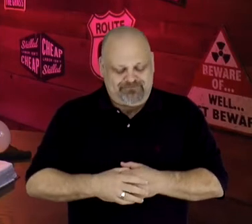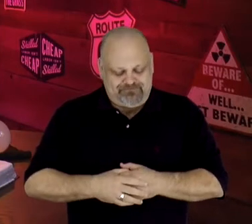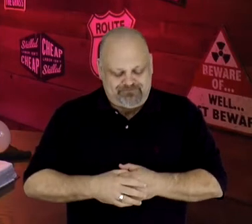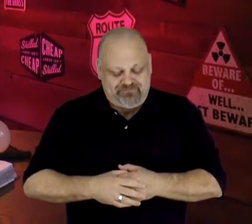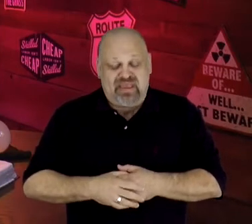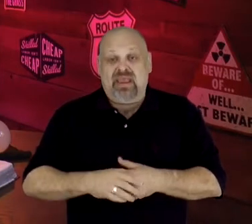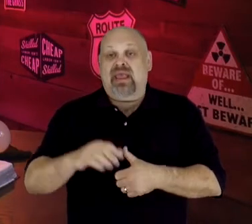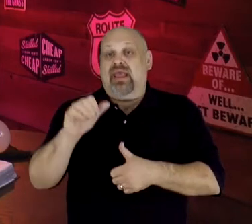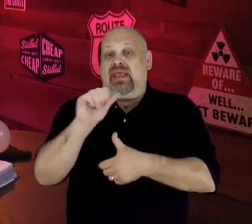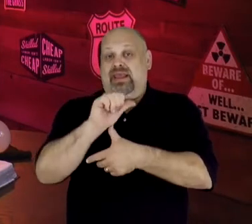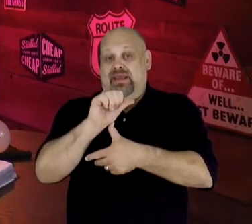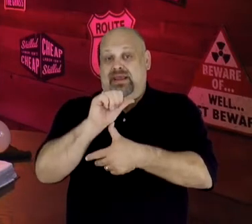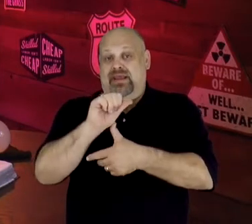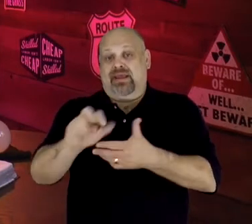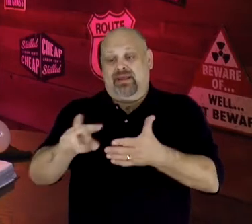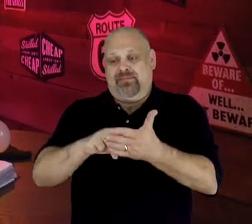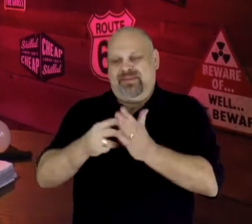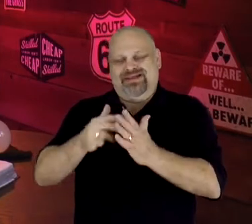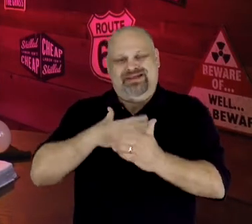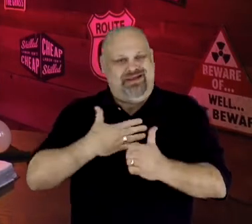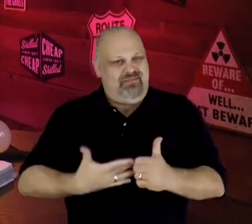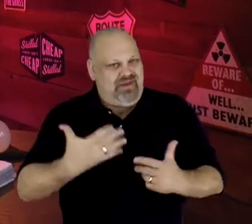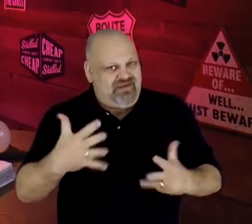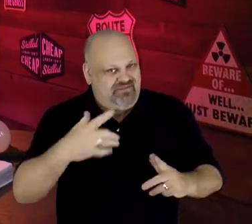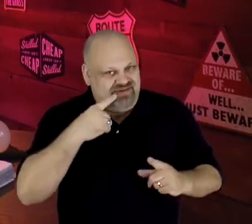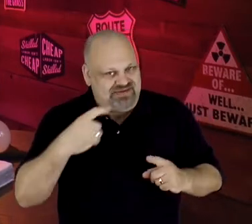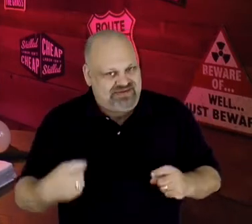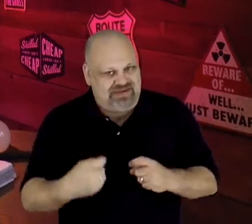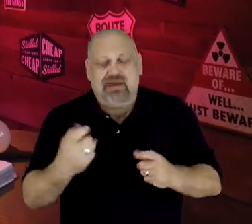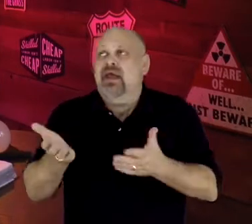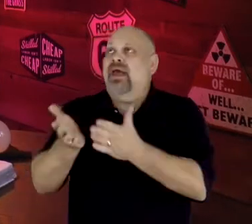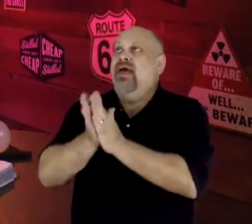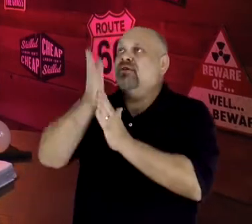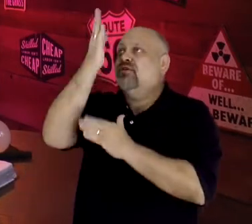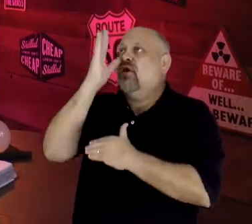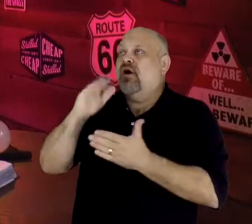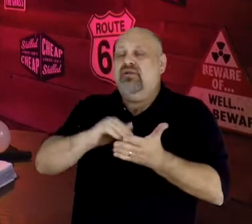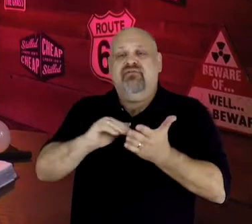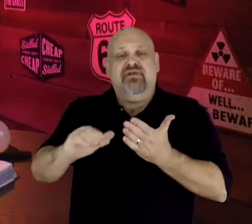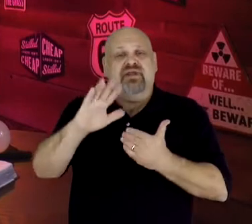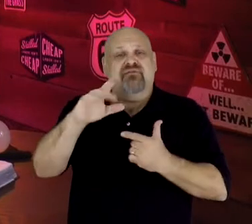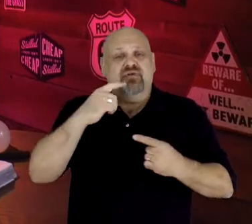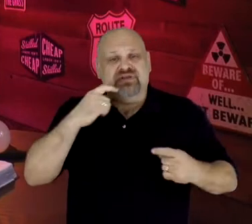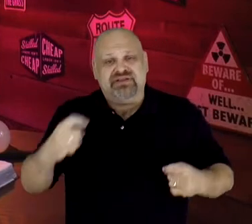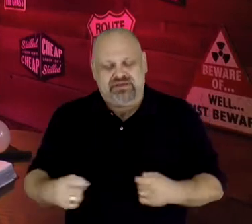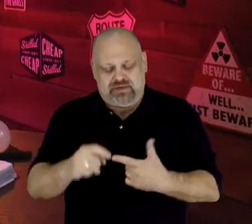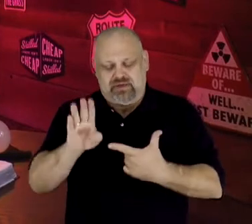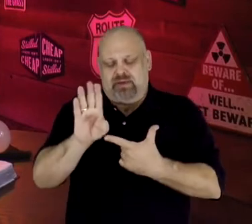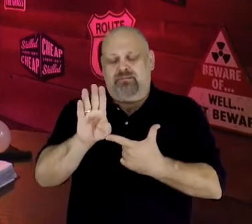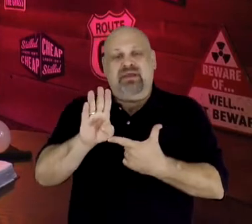The letter "A" stands for "admit" that you've sinned, and asked God to forgive your sin. The letter "B"